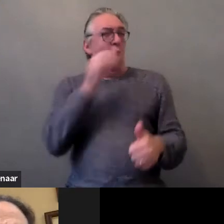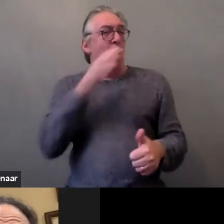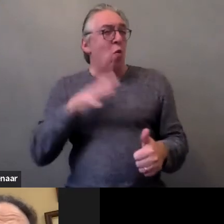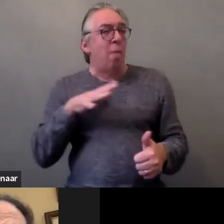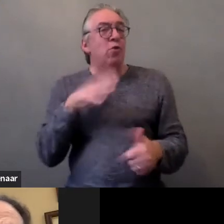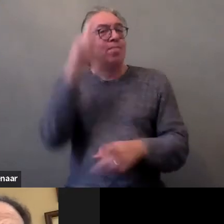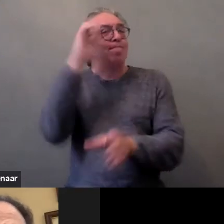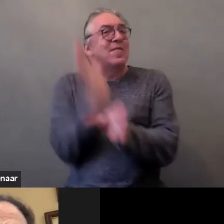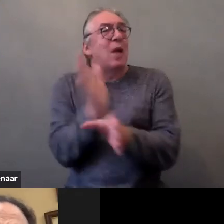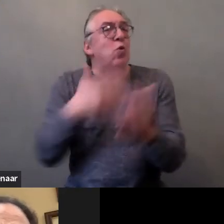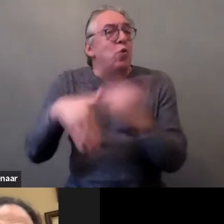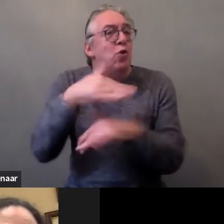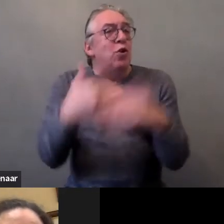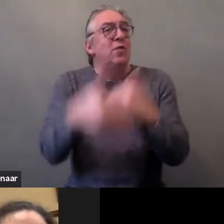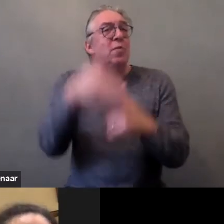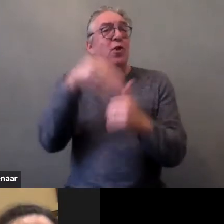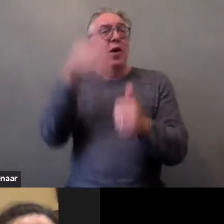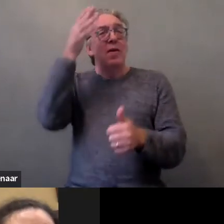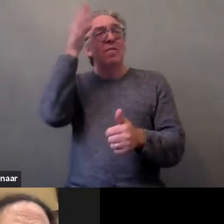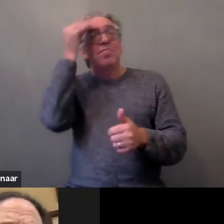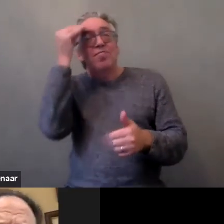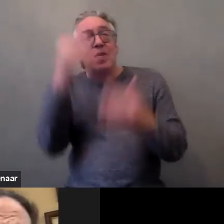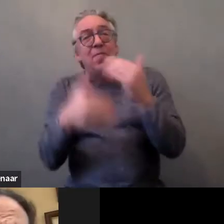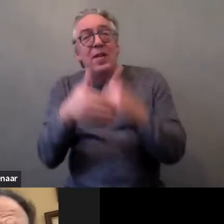And also congratulations to Inclusion Europe